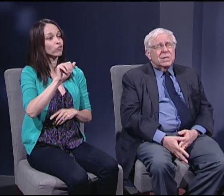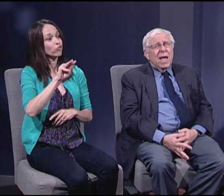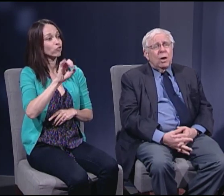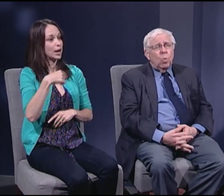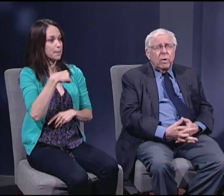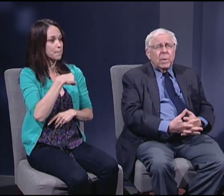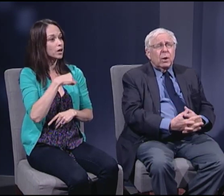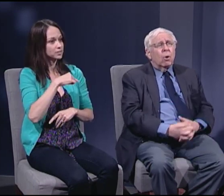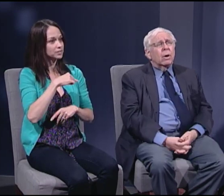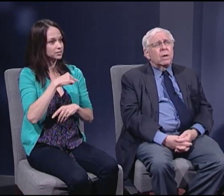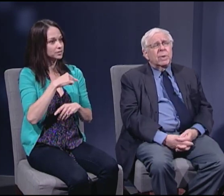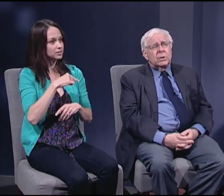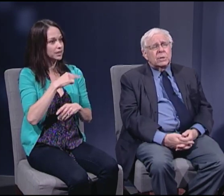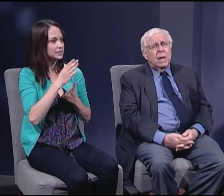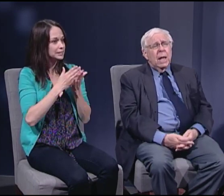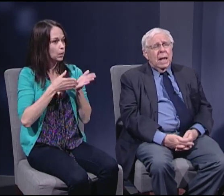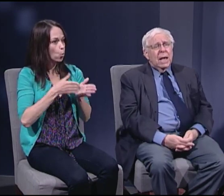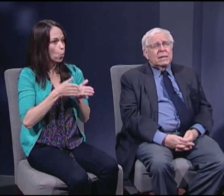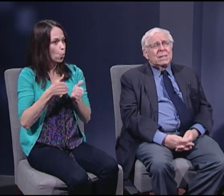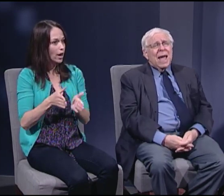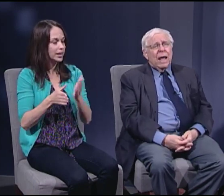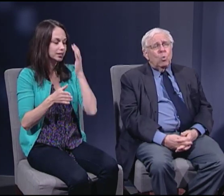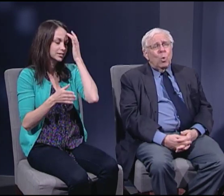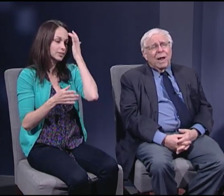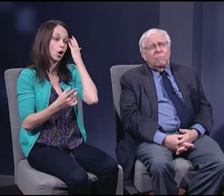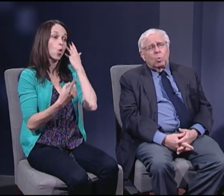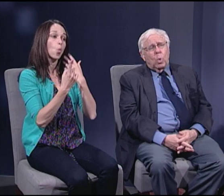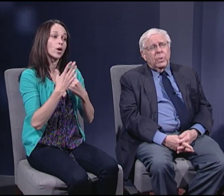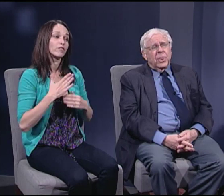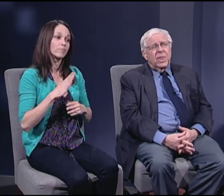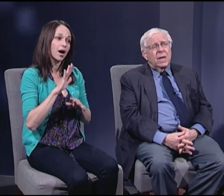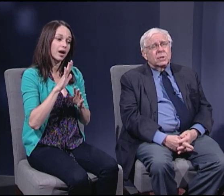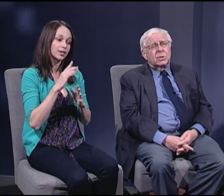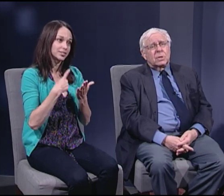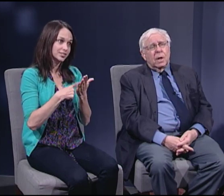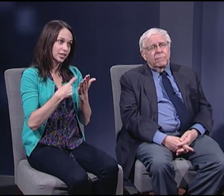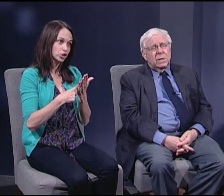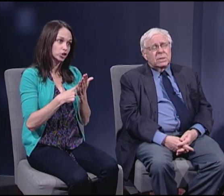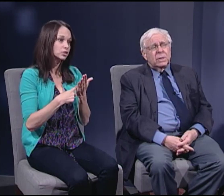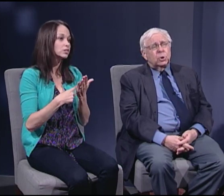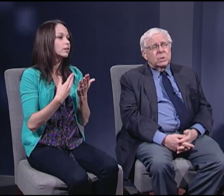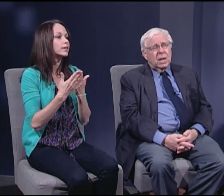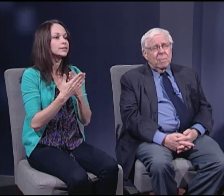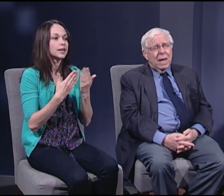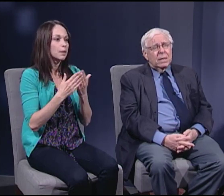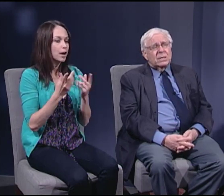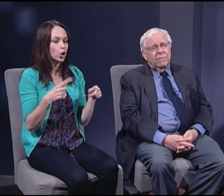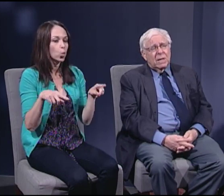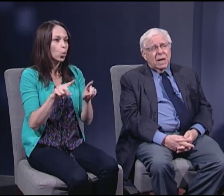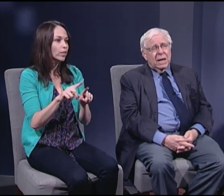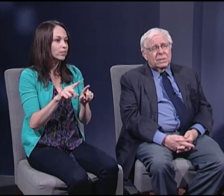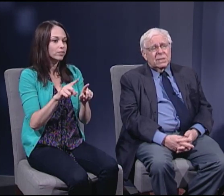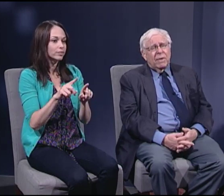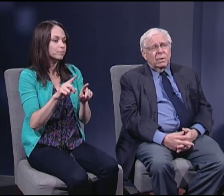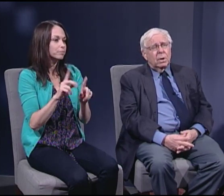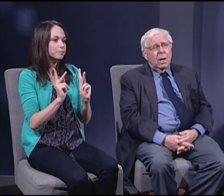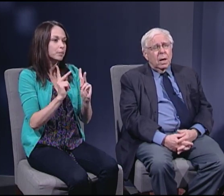And one of my arguments is that what everyone thinks of the decisions they made in 1787